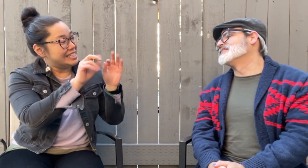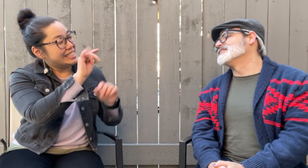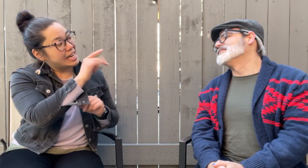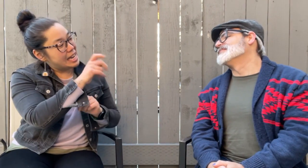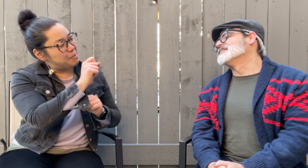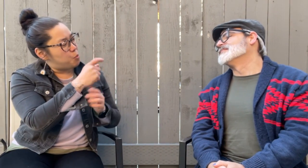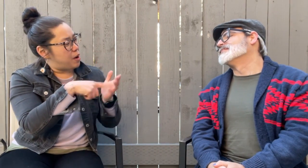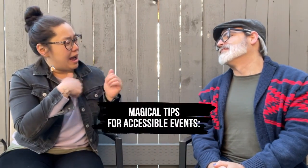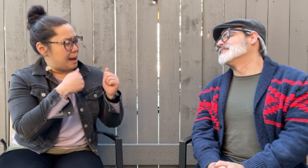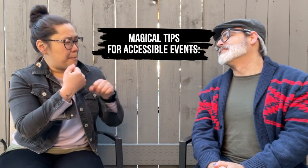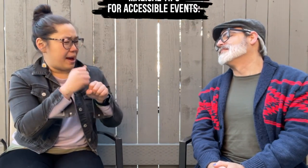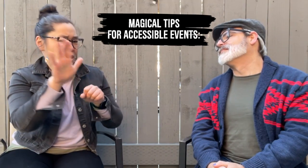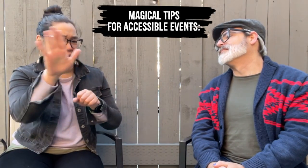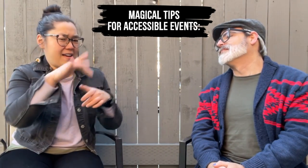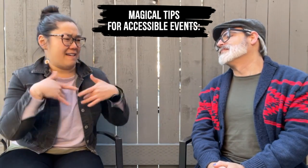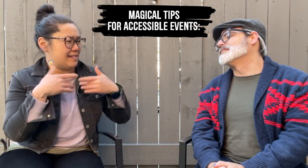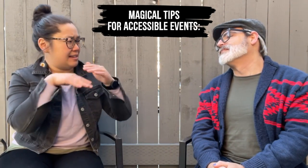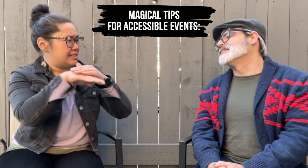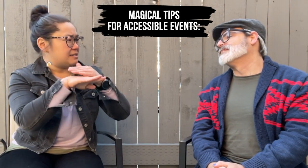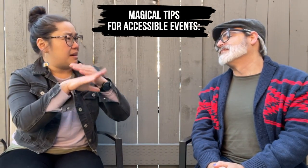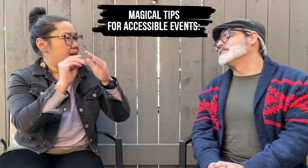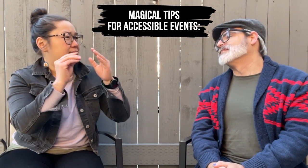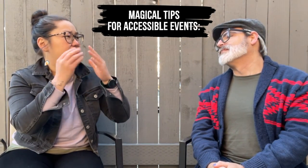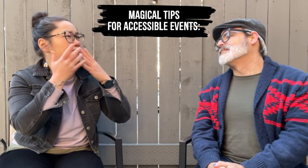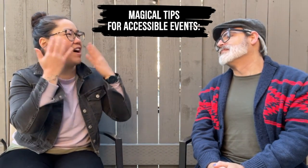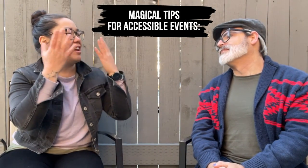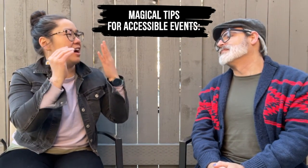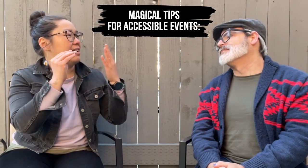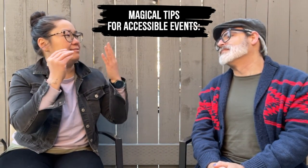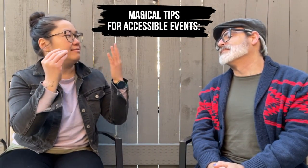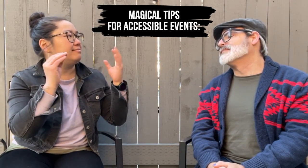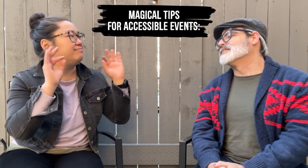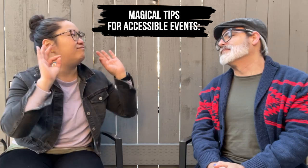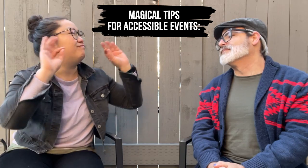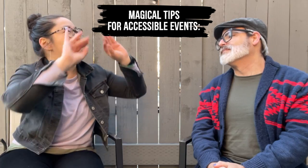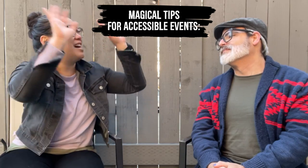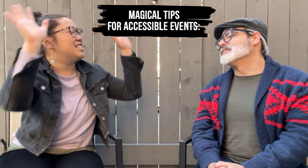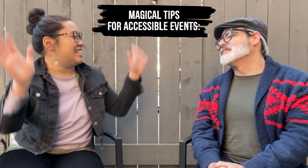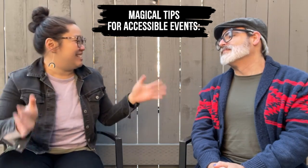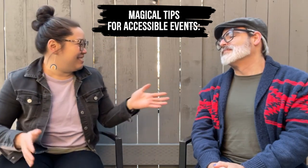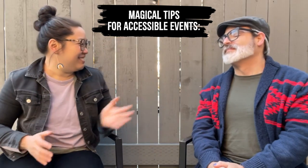Can you start off with a tip on how events can be accessible, friendly, and perfectly magical?